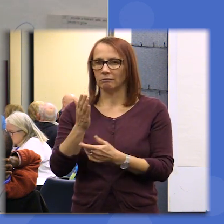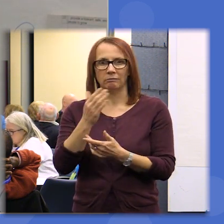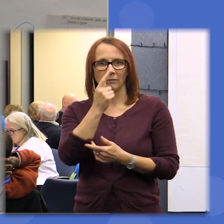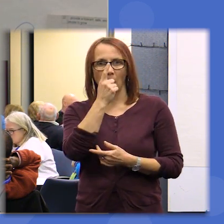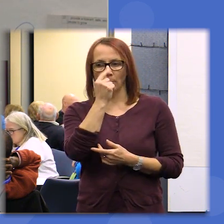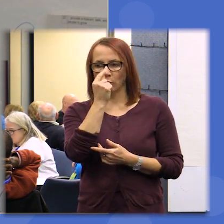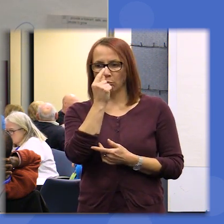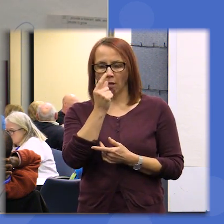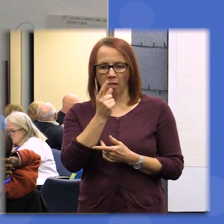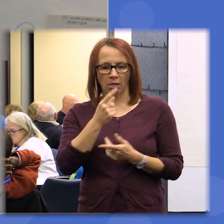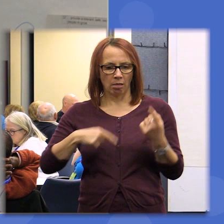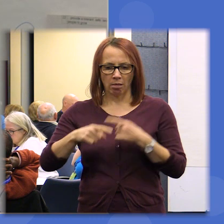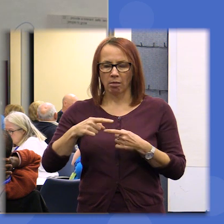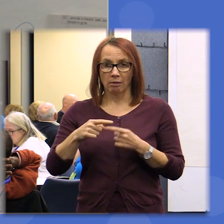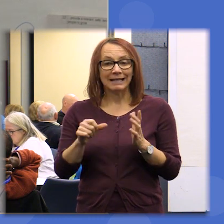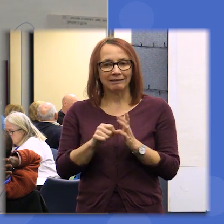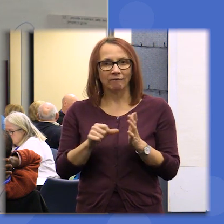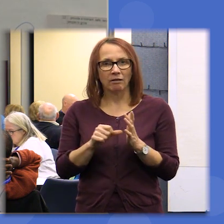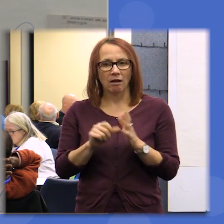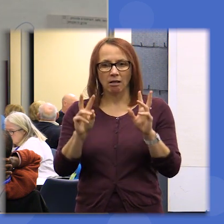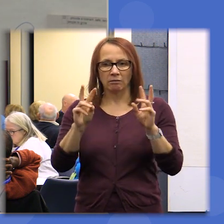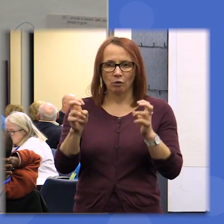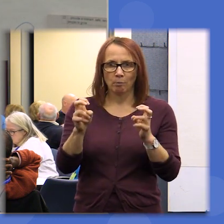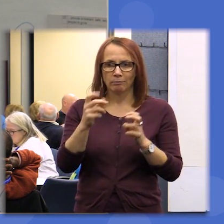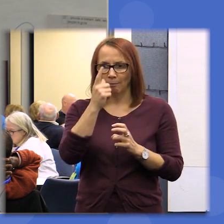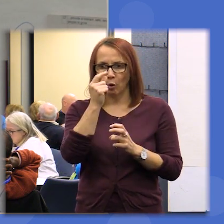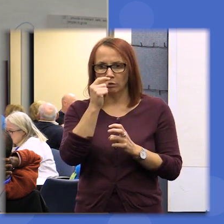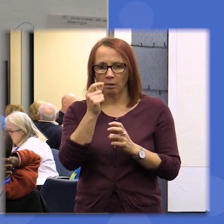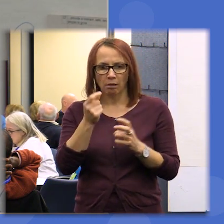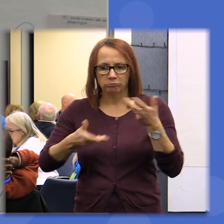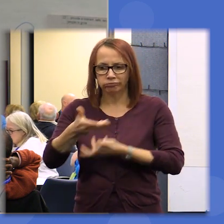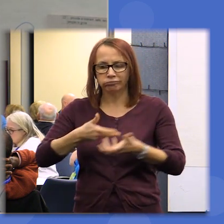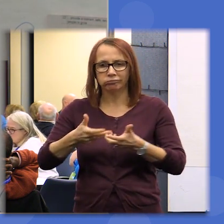progress on difficult issues whenever people are brought together when we are